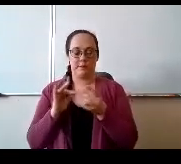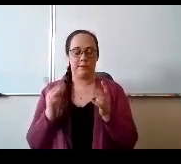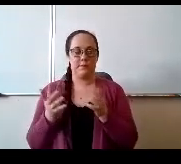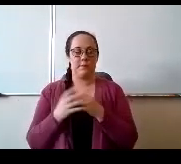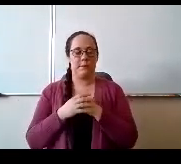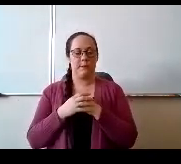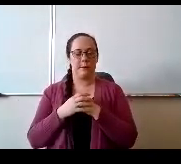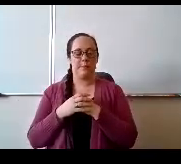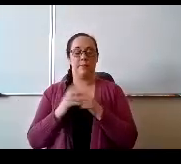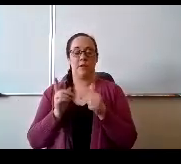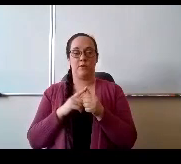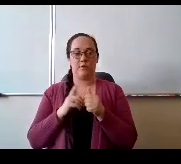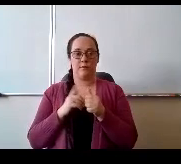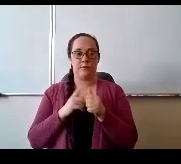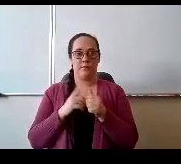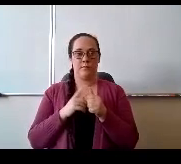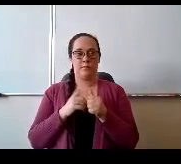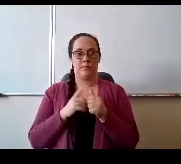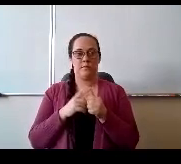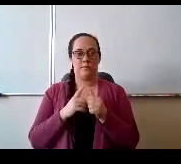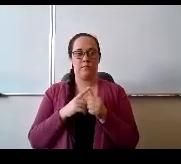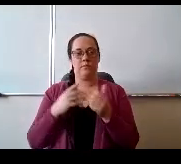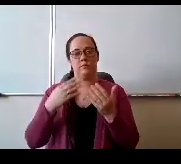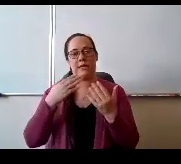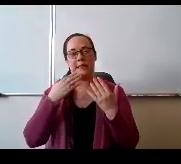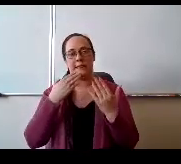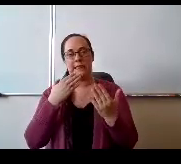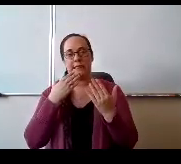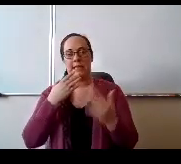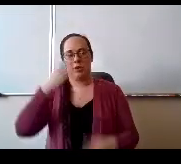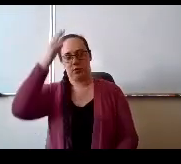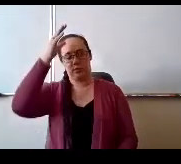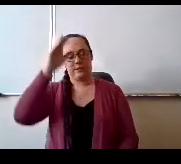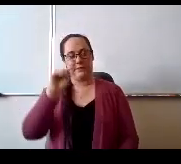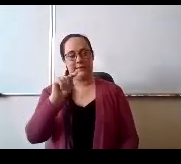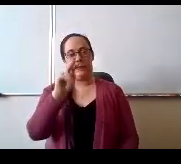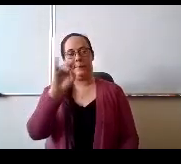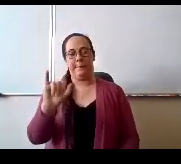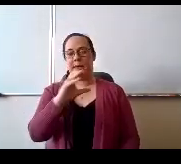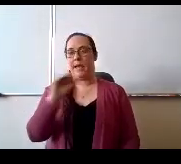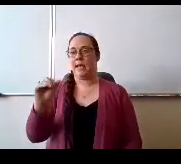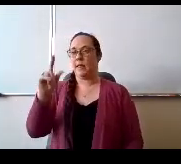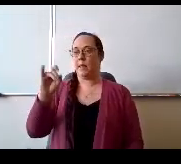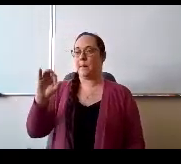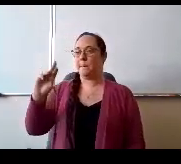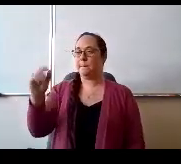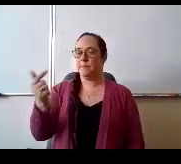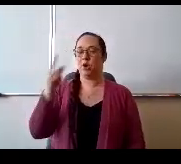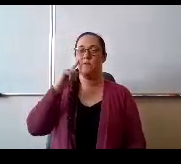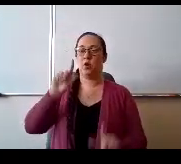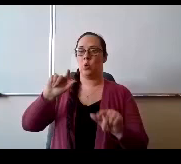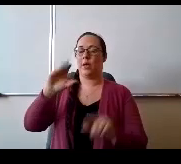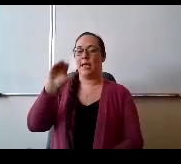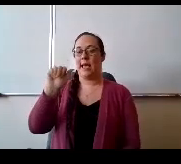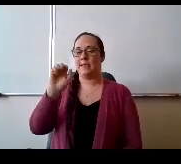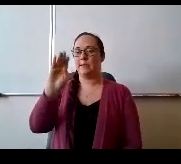First, I want to thank you to Mr. Tambourine Mr. Lumbergh for attending some of the keasbey advocacy sessions with our representatives and senators.